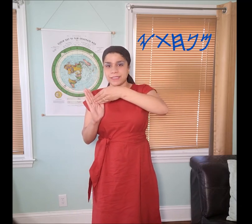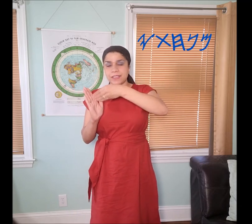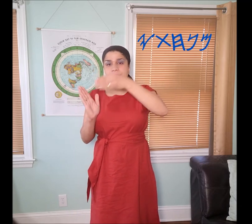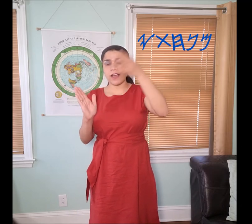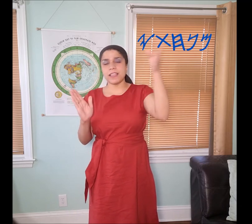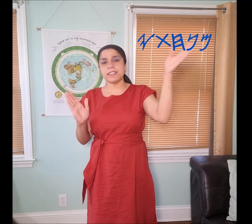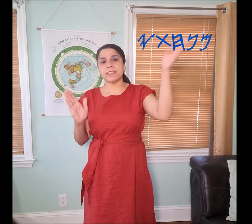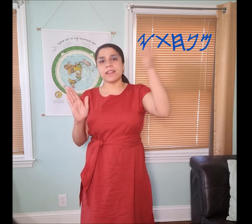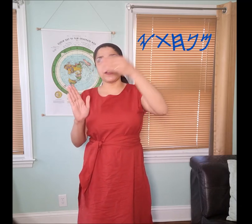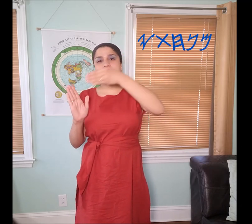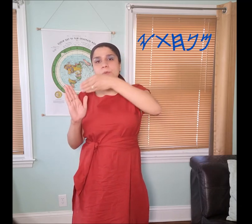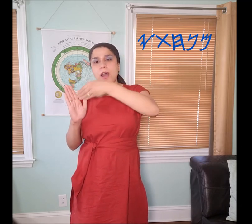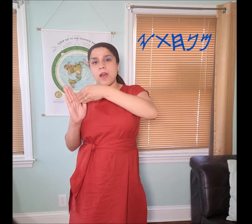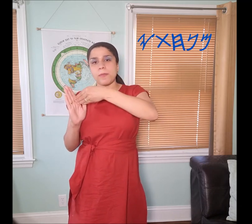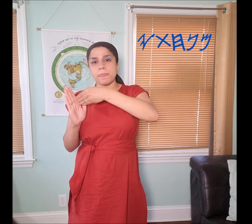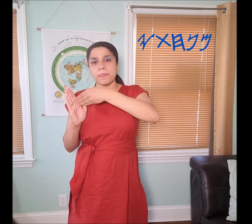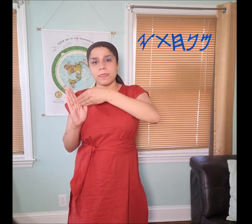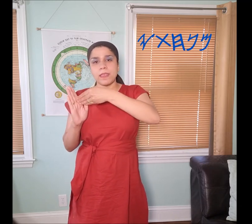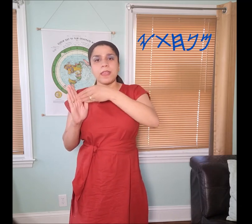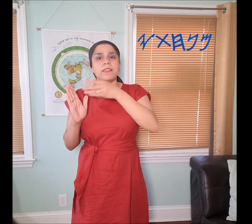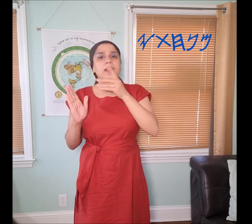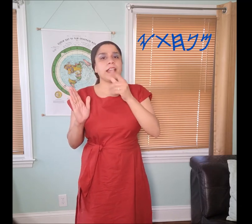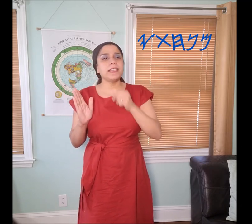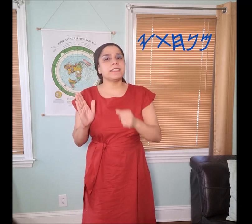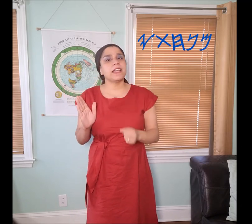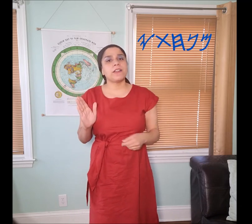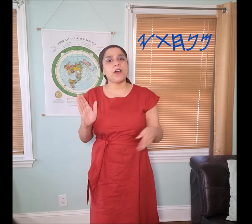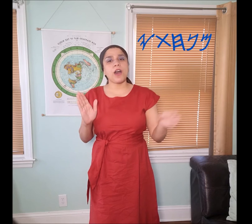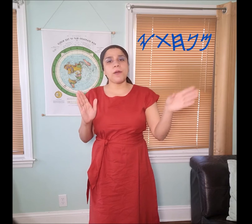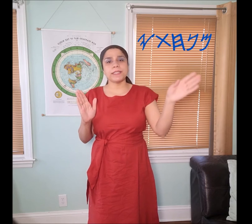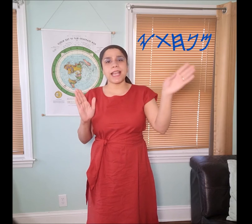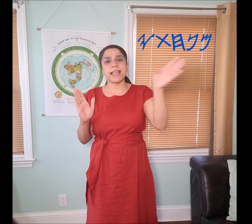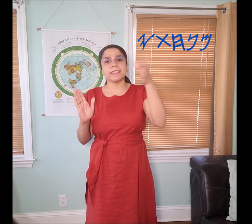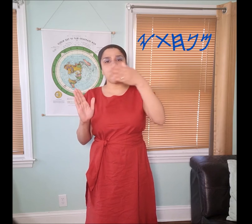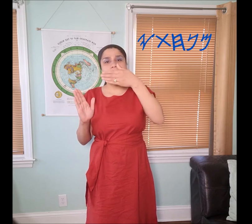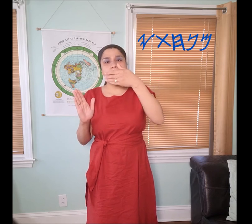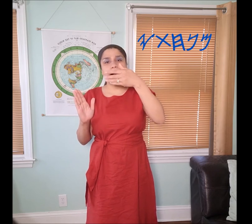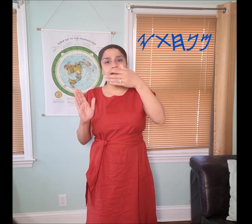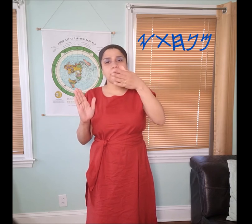The "𐤇 kaheyts" symbol is the wall. The "𐤇 kaheyts" symbol always has the "ahbal" symbol